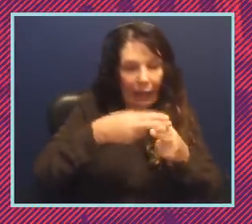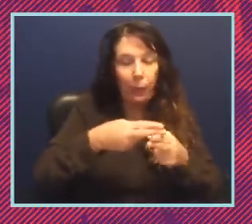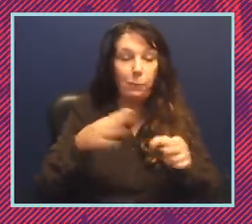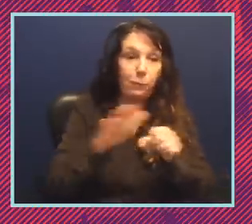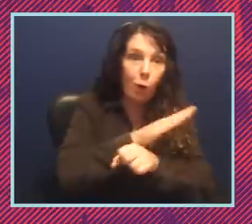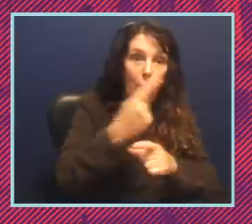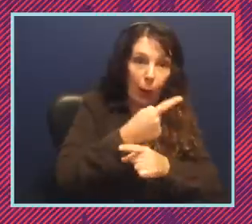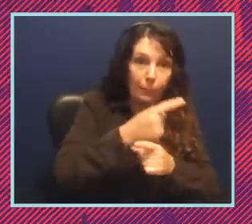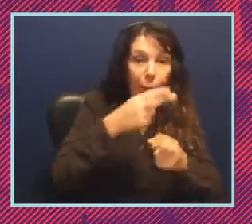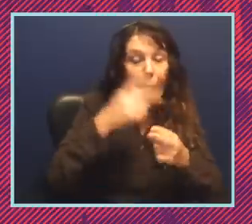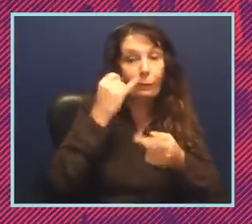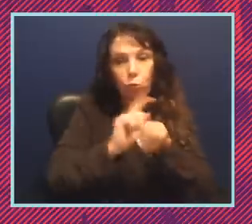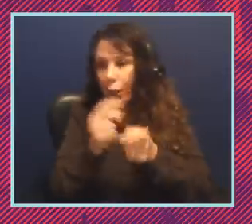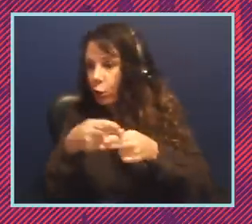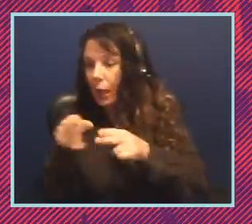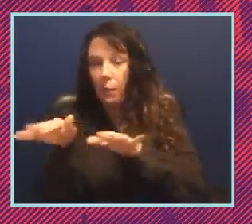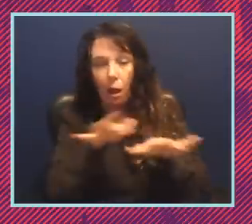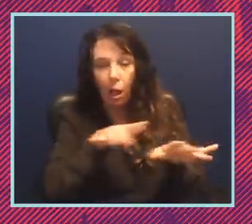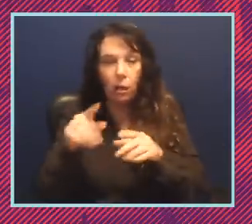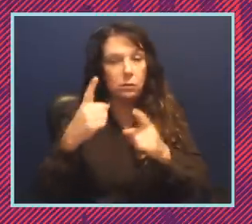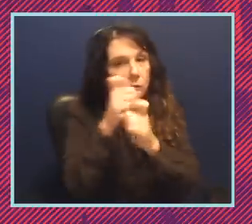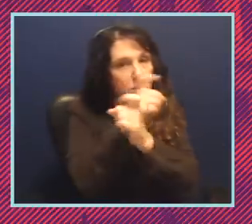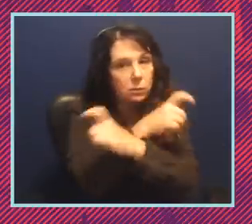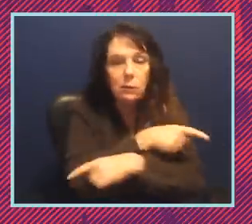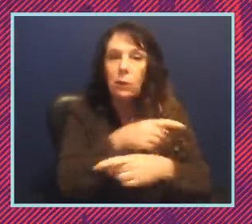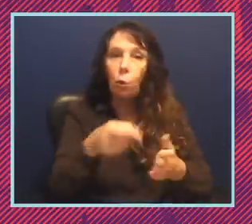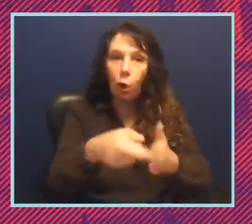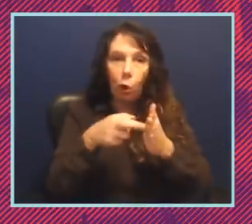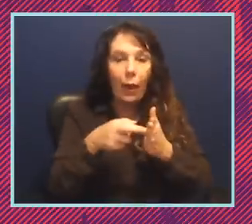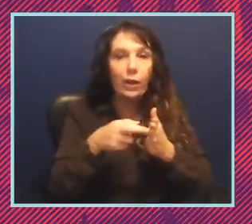if you've changed your name. All of these kinds of efforts requires underlying documentation.